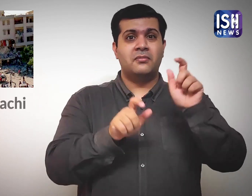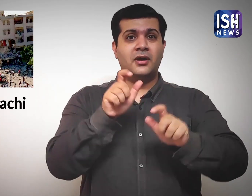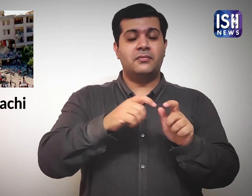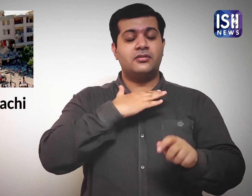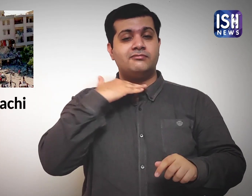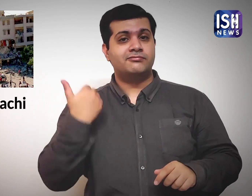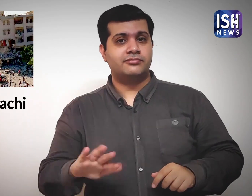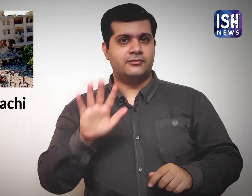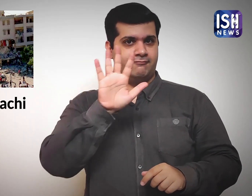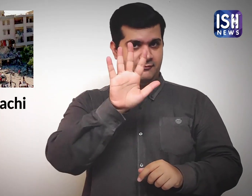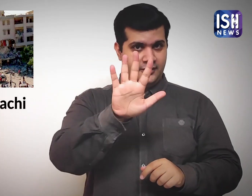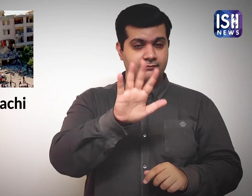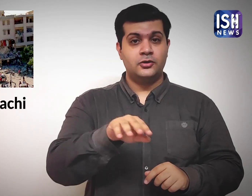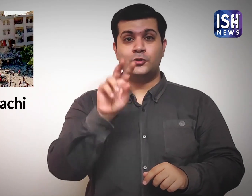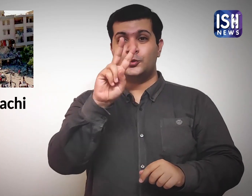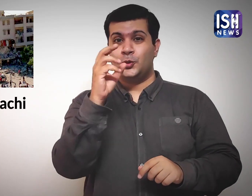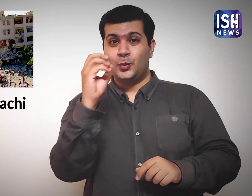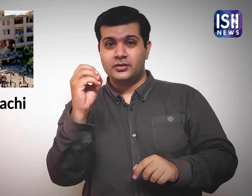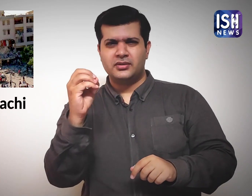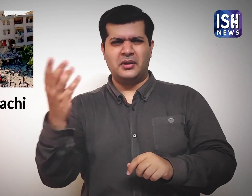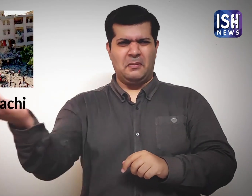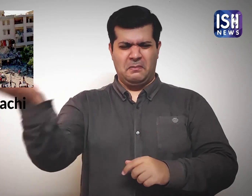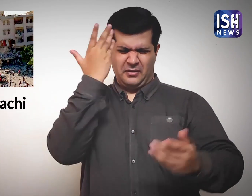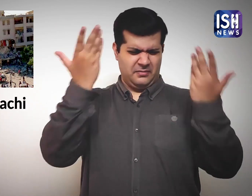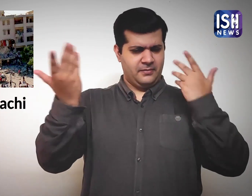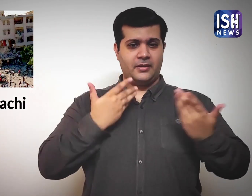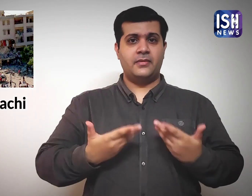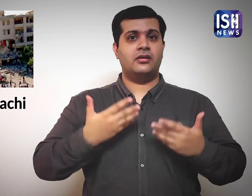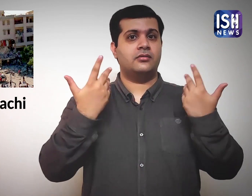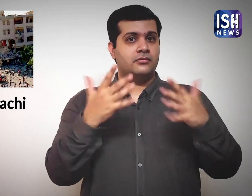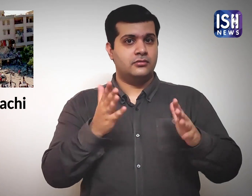Five people were killed in the blast and 20 were injured.